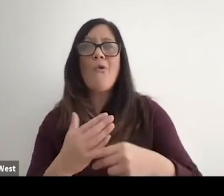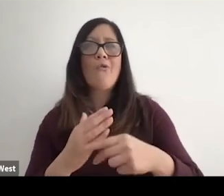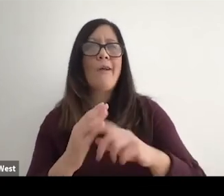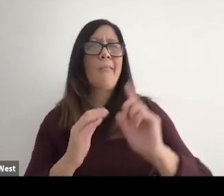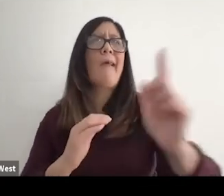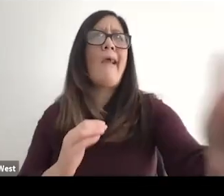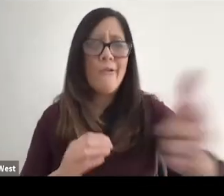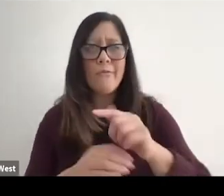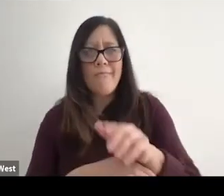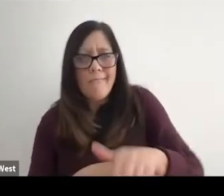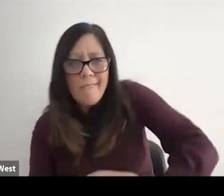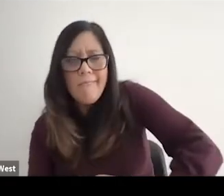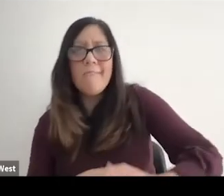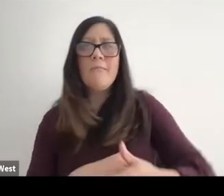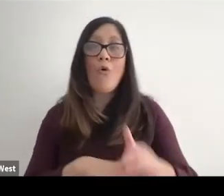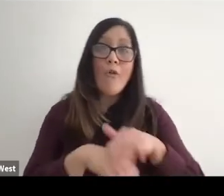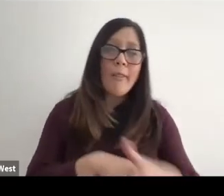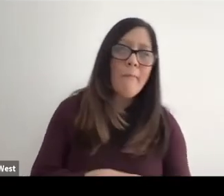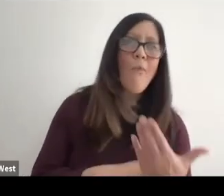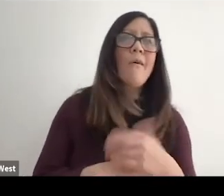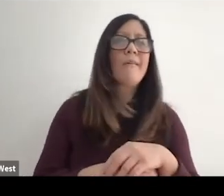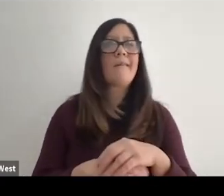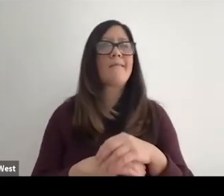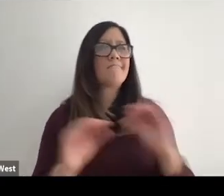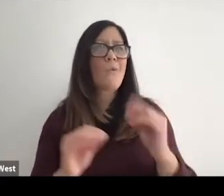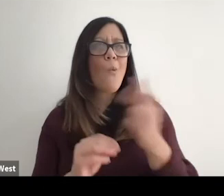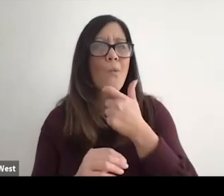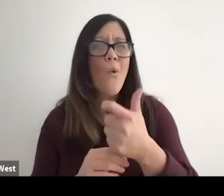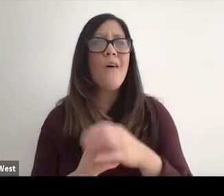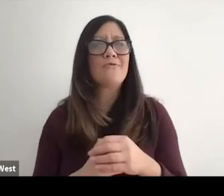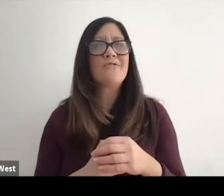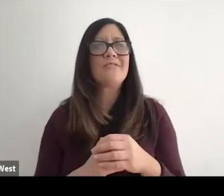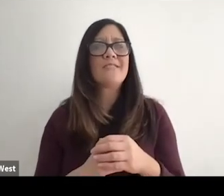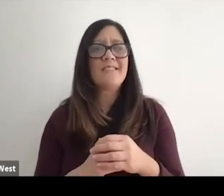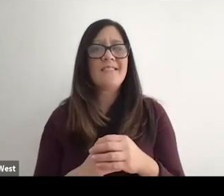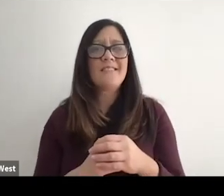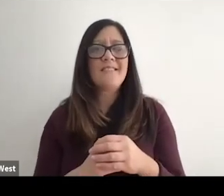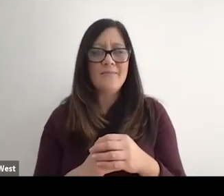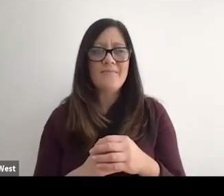being on a tape show that comes on, we want to see it in real time and watch like everyone else.